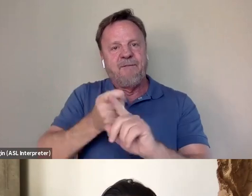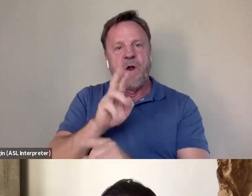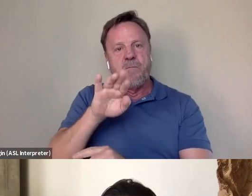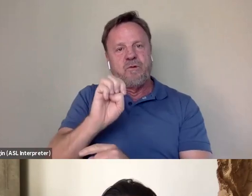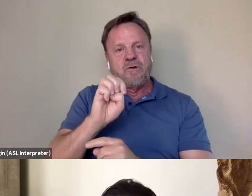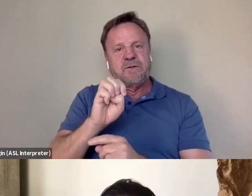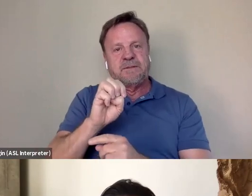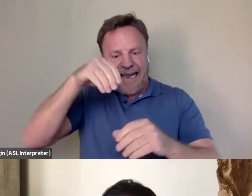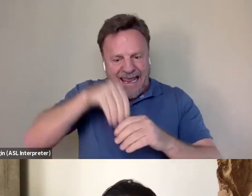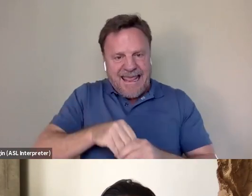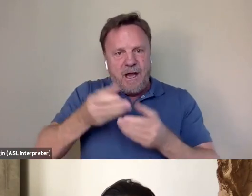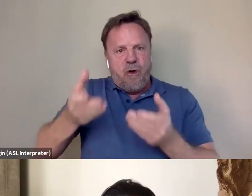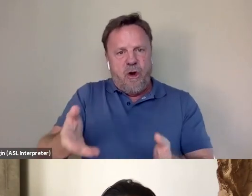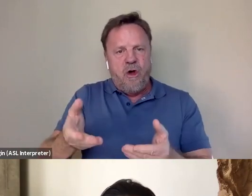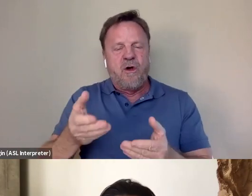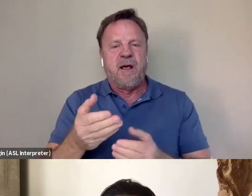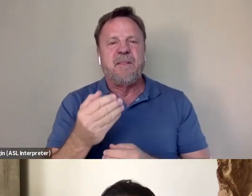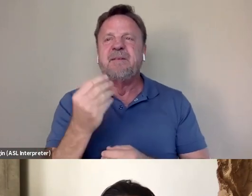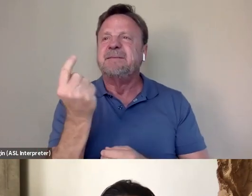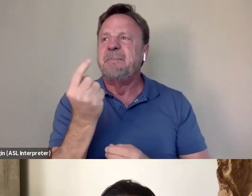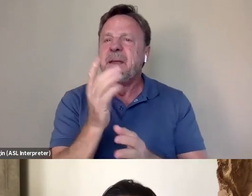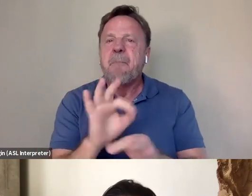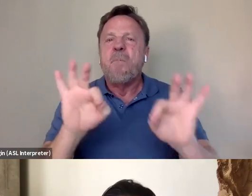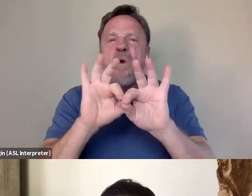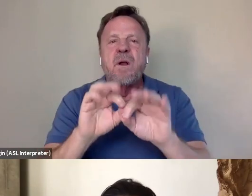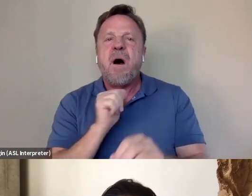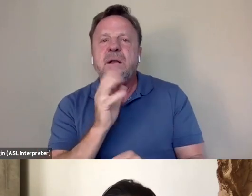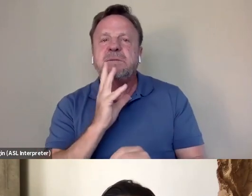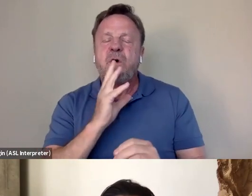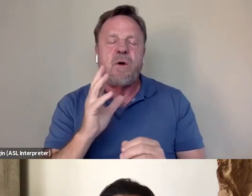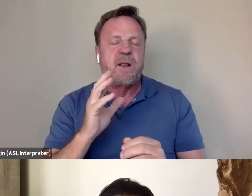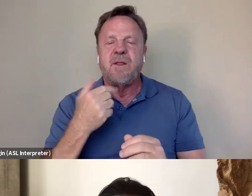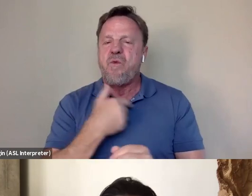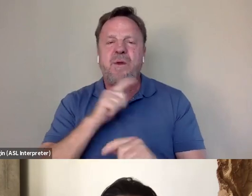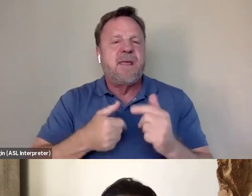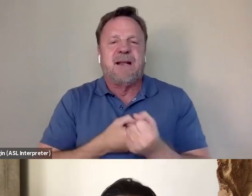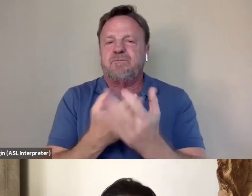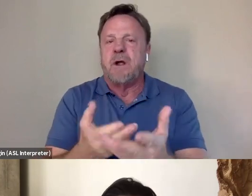There's something that's unspoken that we can't express that no actor could express.